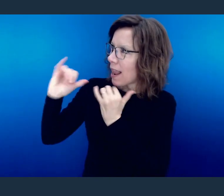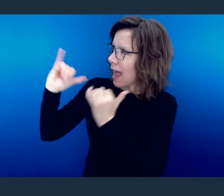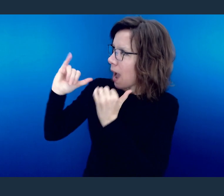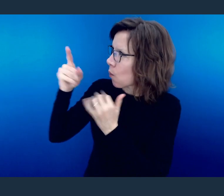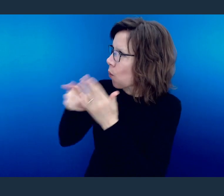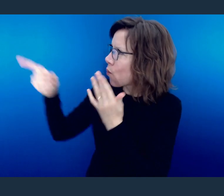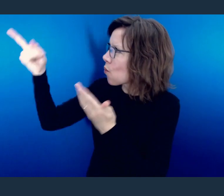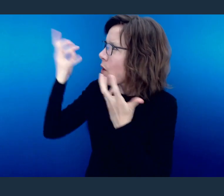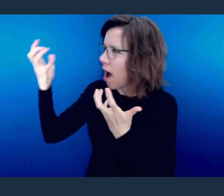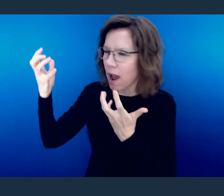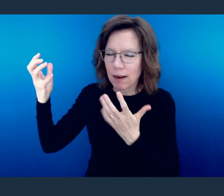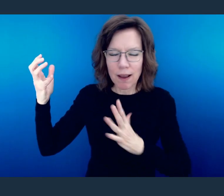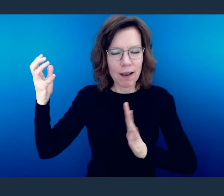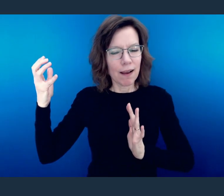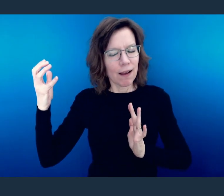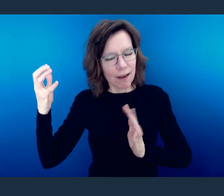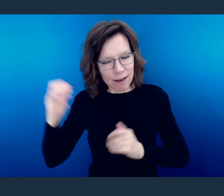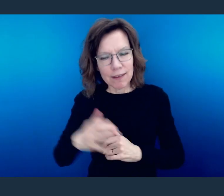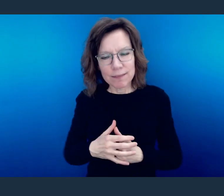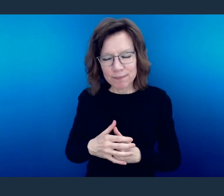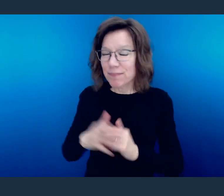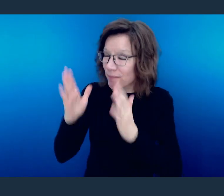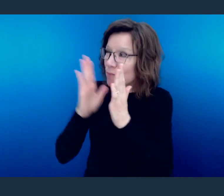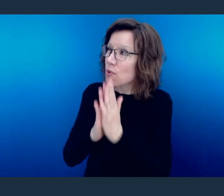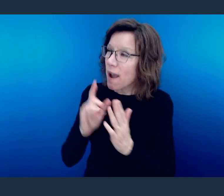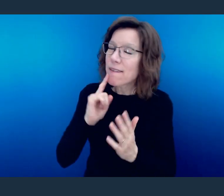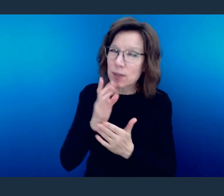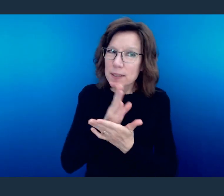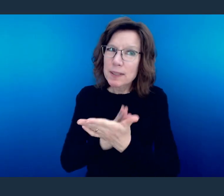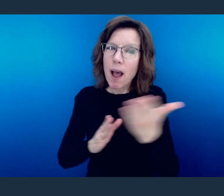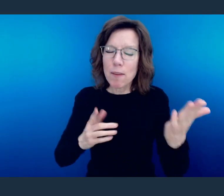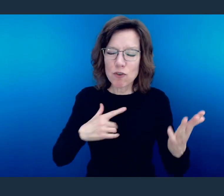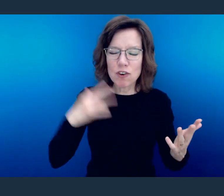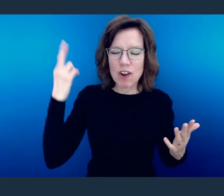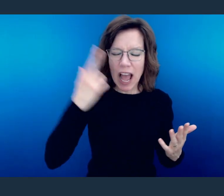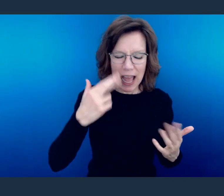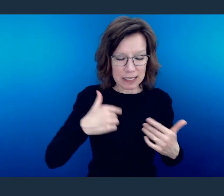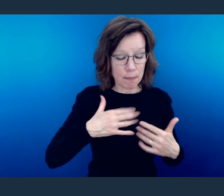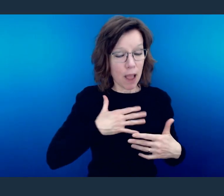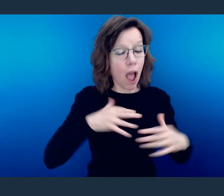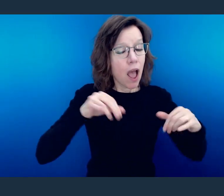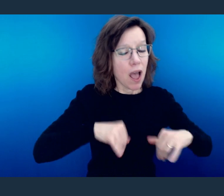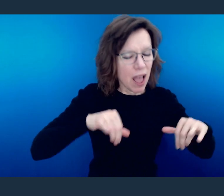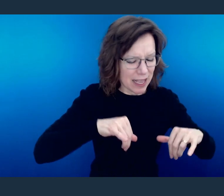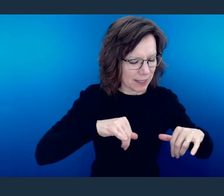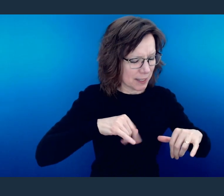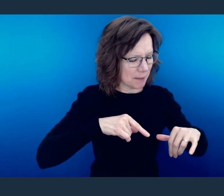I also thank You for the person who feels a conviction to change from a pattern of behavior